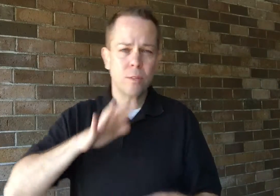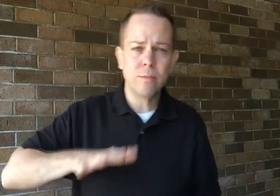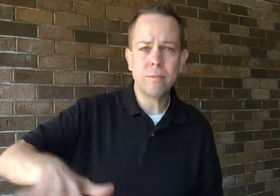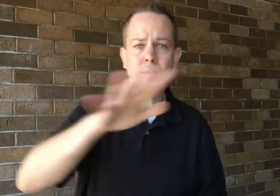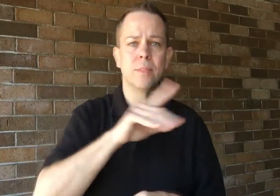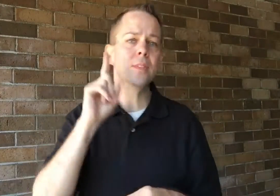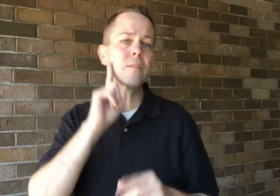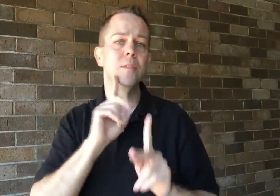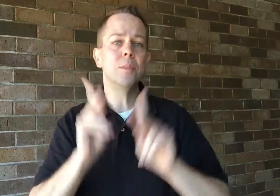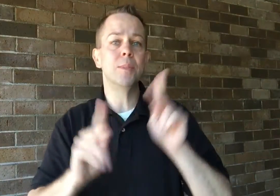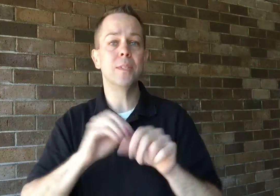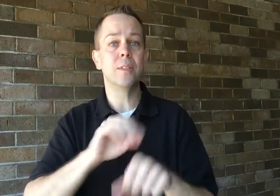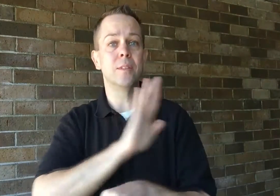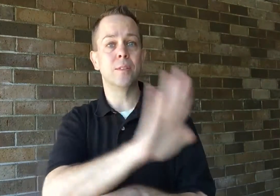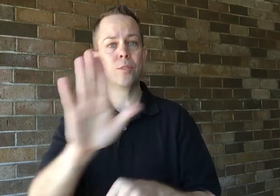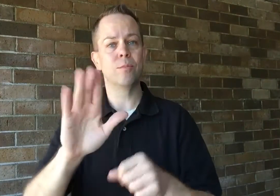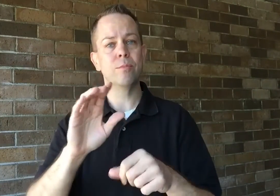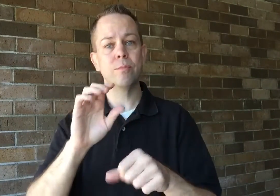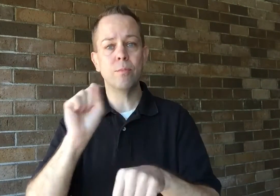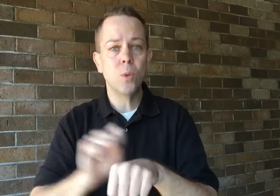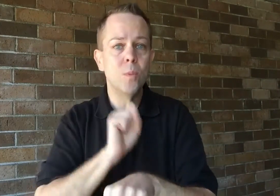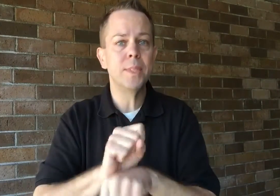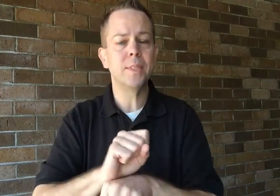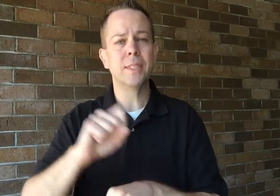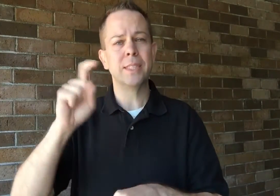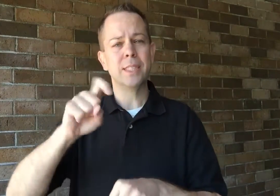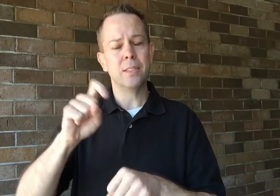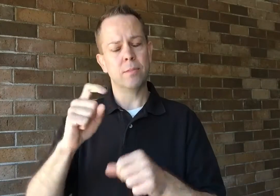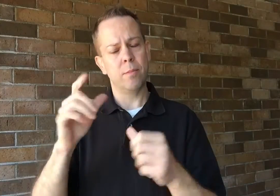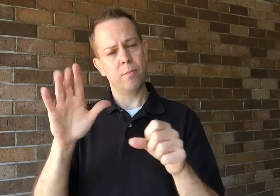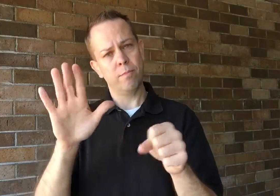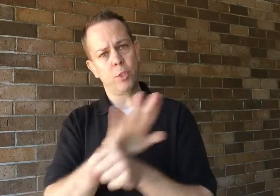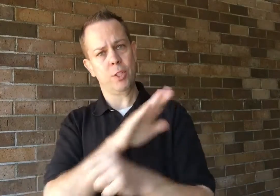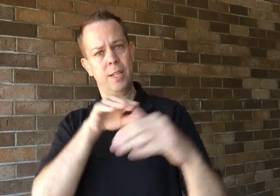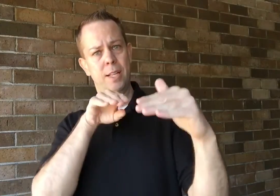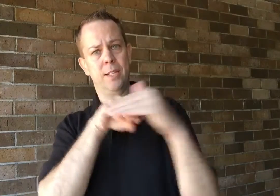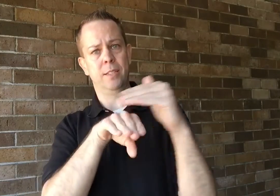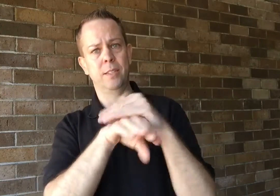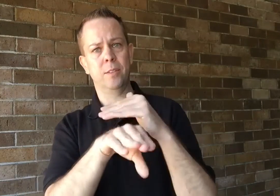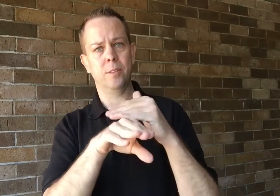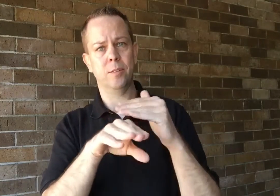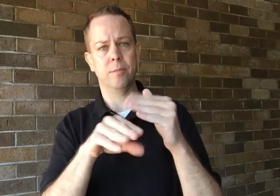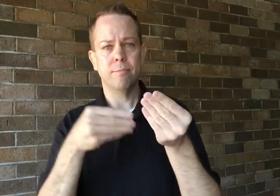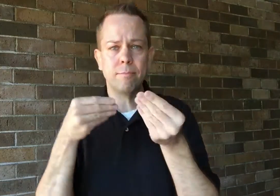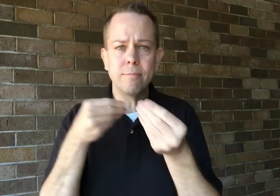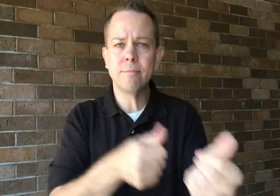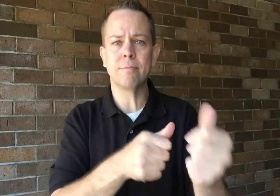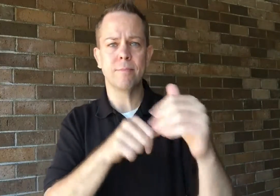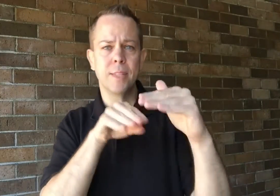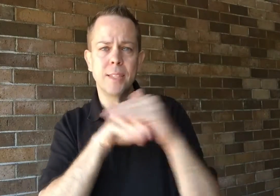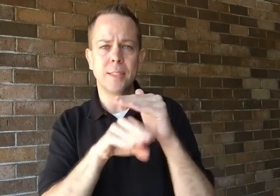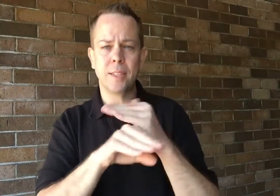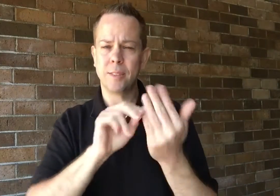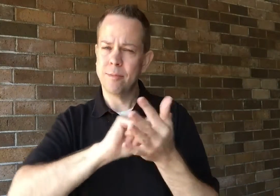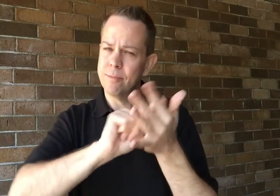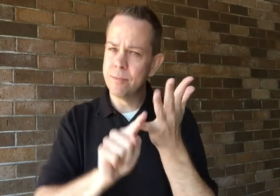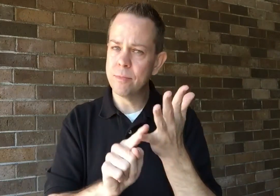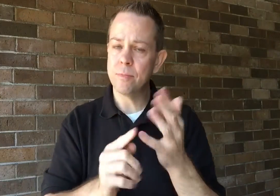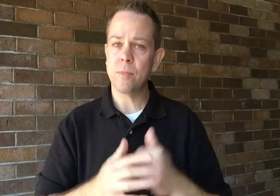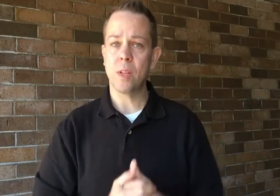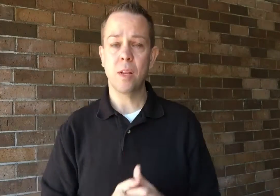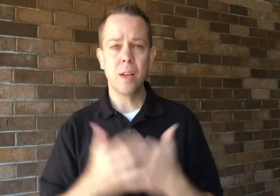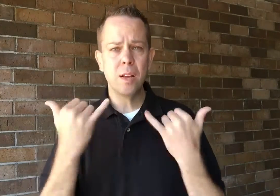to the appointment to offer full and efficient access.